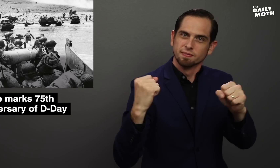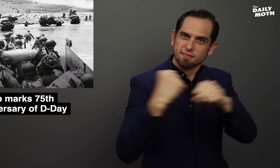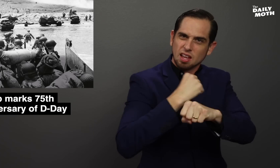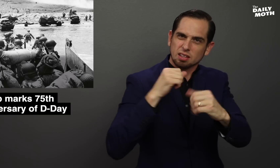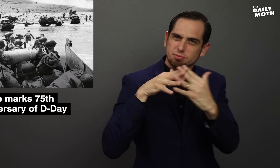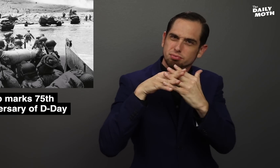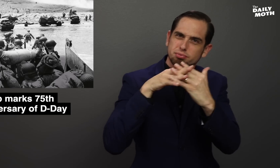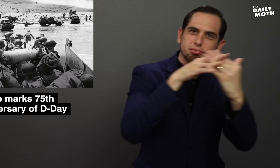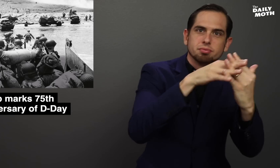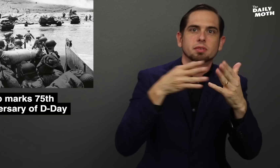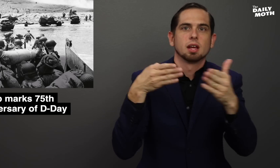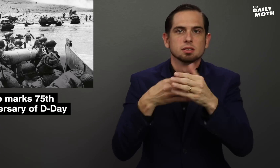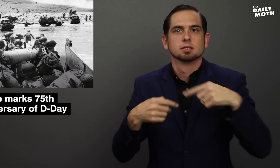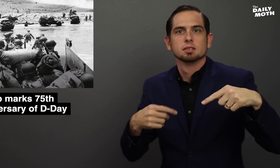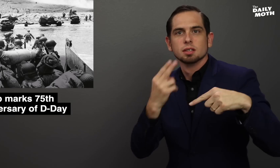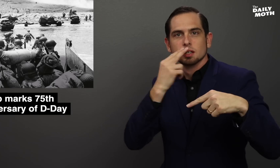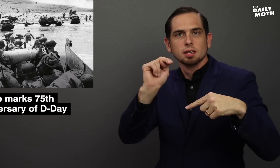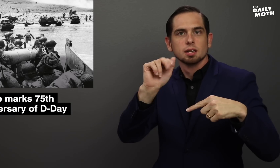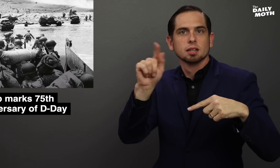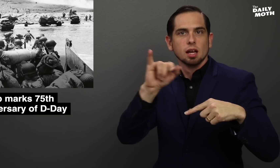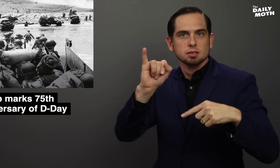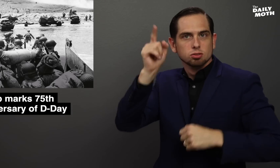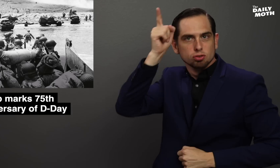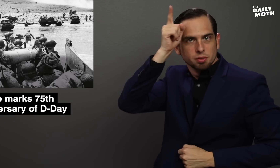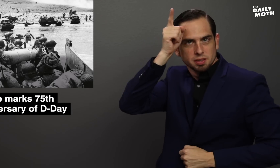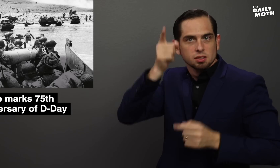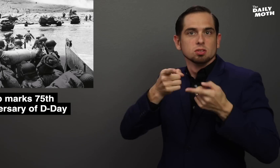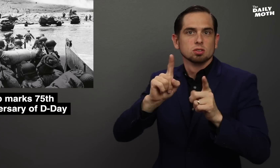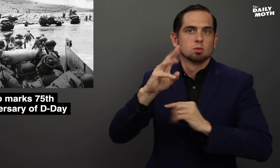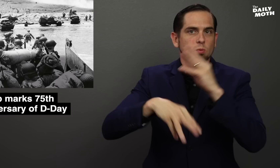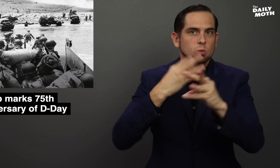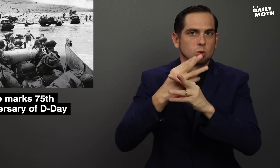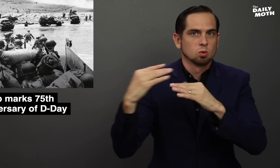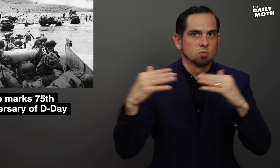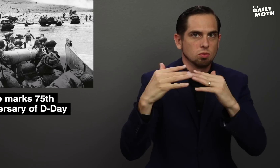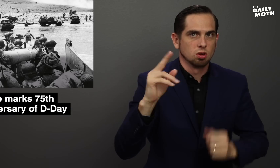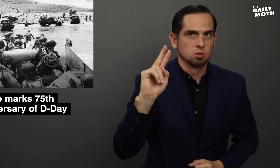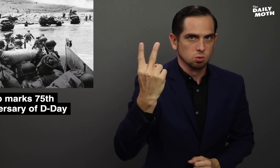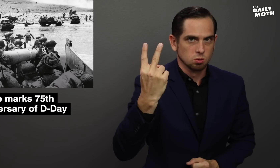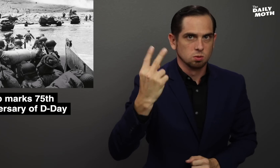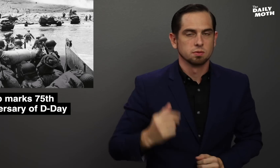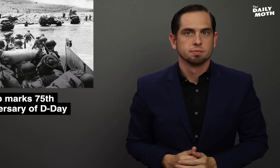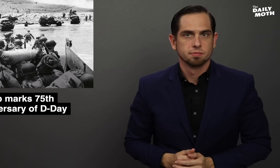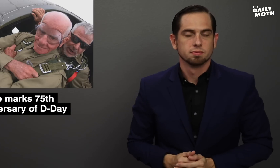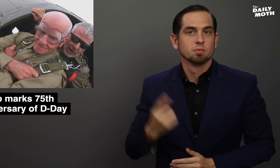push back against Nazi Germany during World War II.